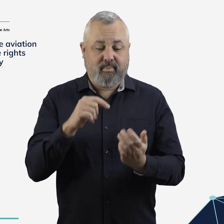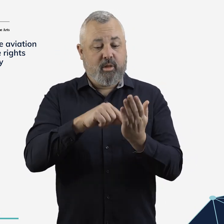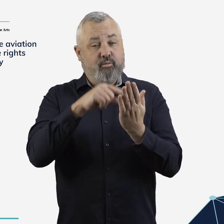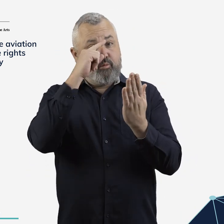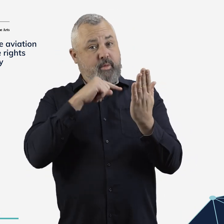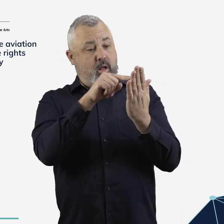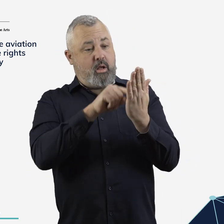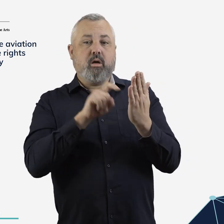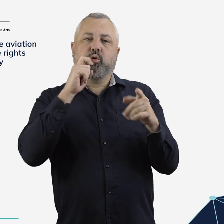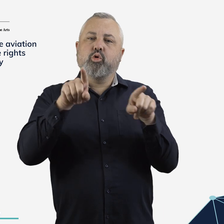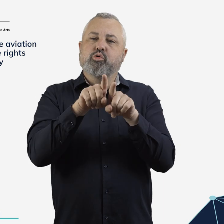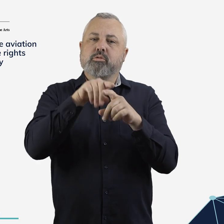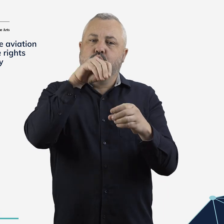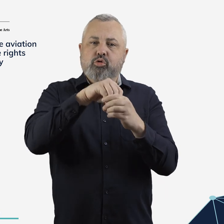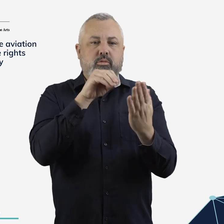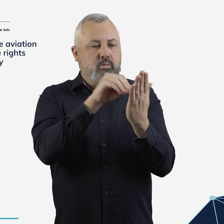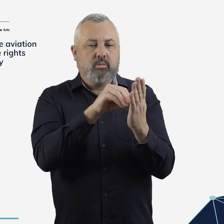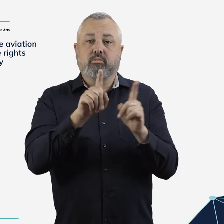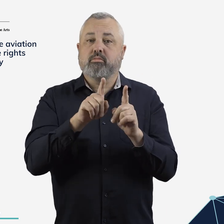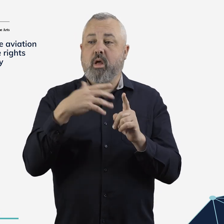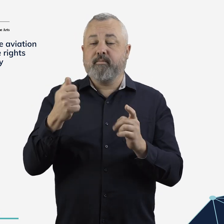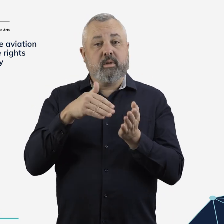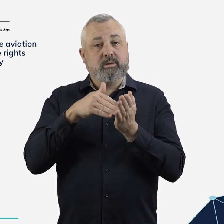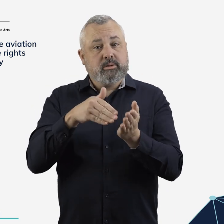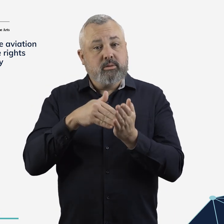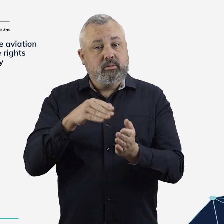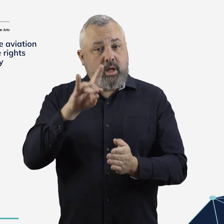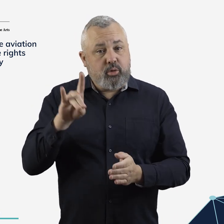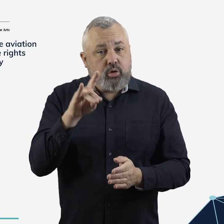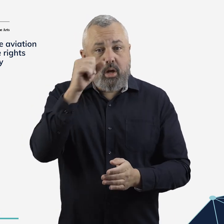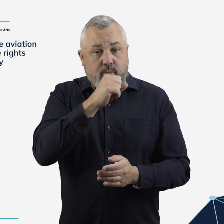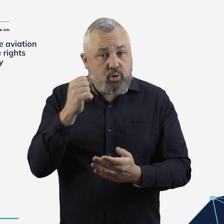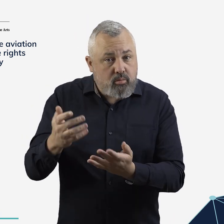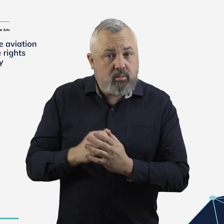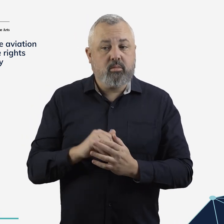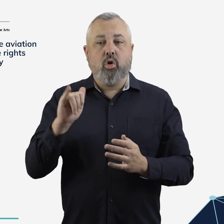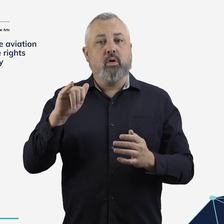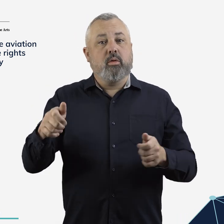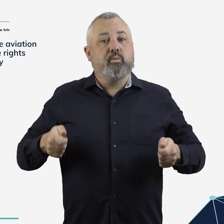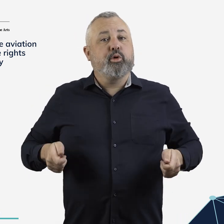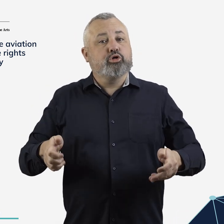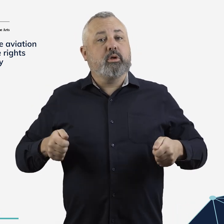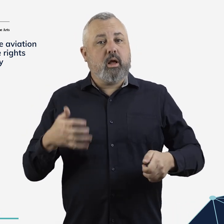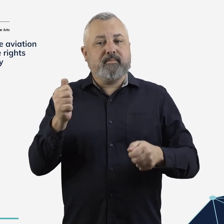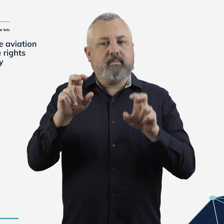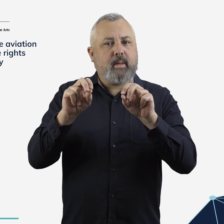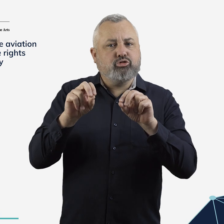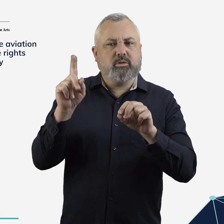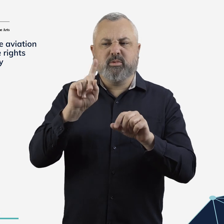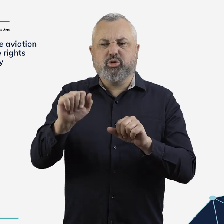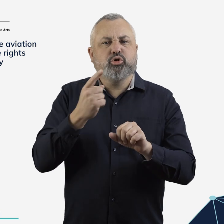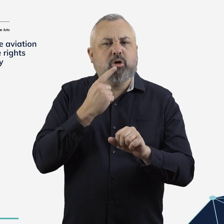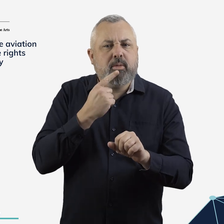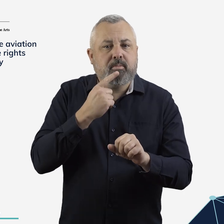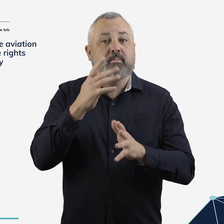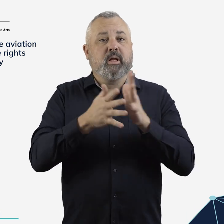The profile will contain information about assistance animals and wheelchair battery specifications so